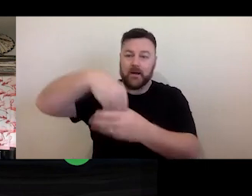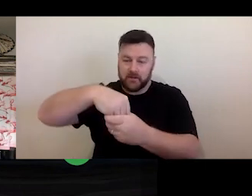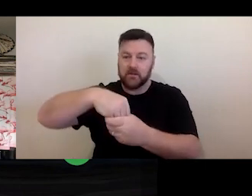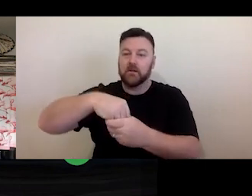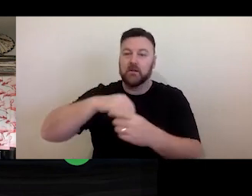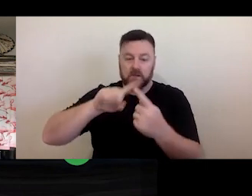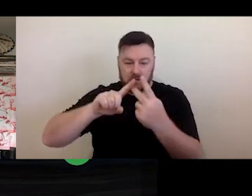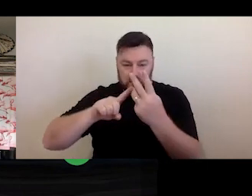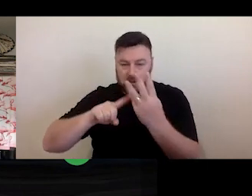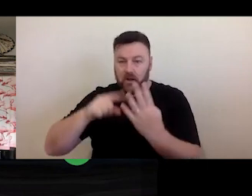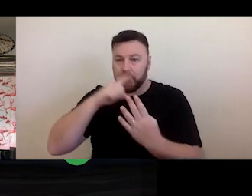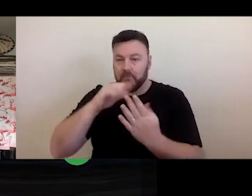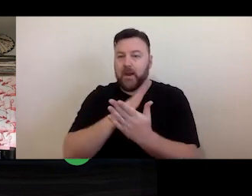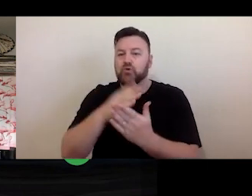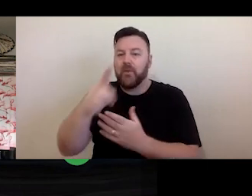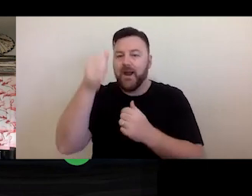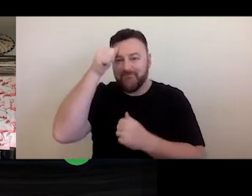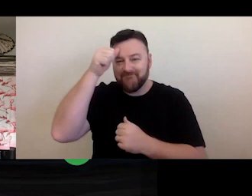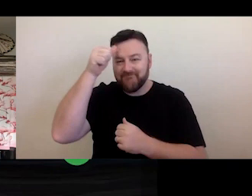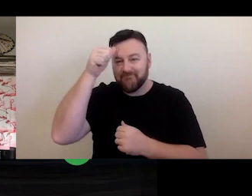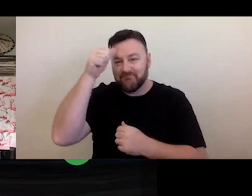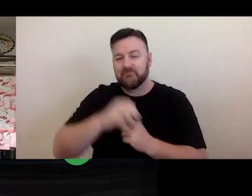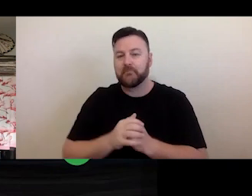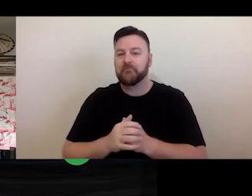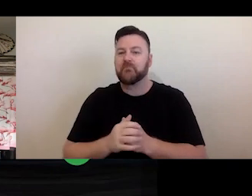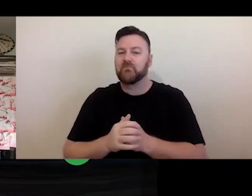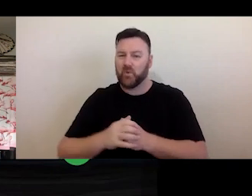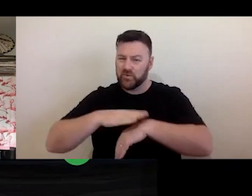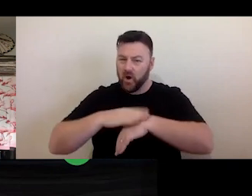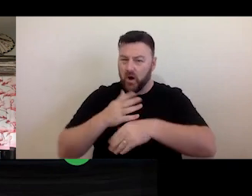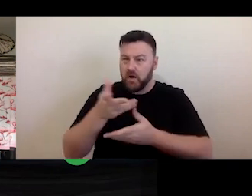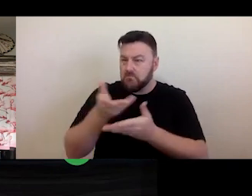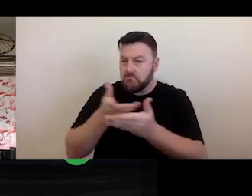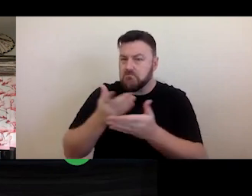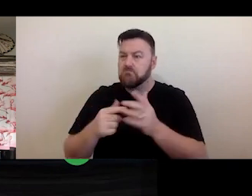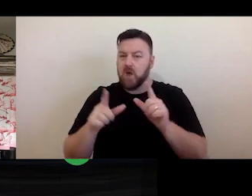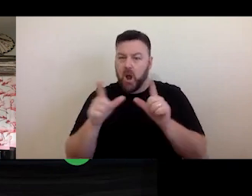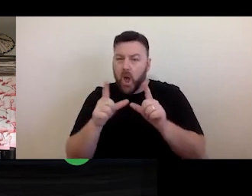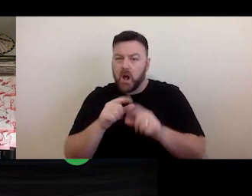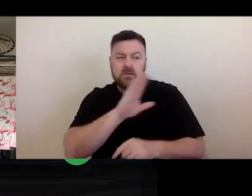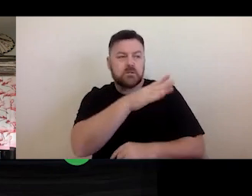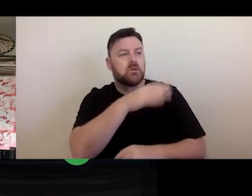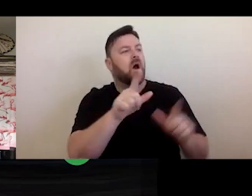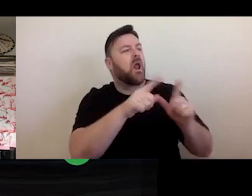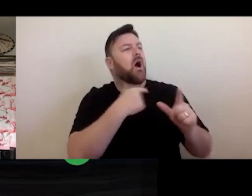So, spend some time talking to the other parties about what the licence is you're asking for them and why you're asking for the things